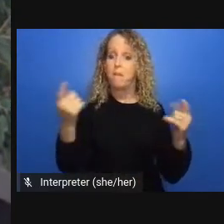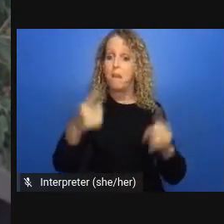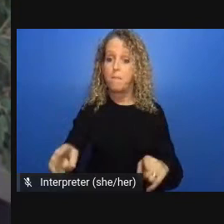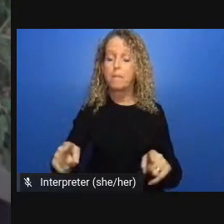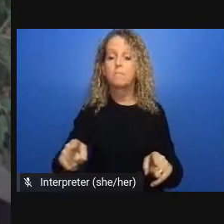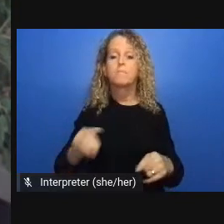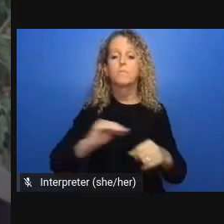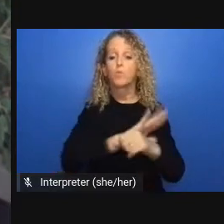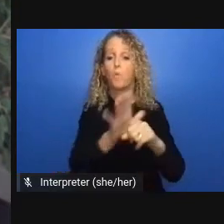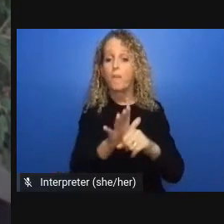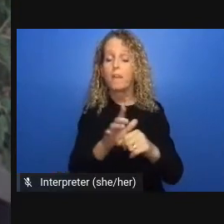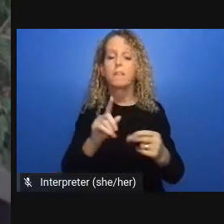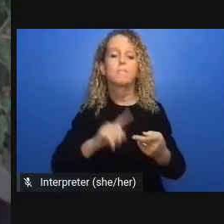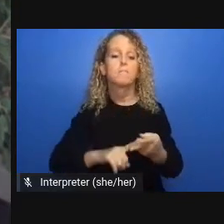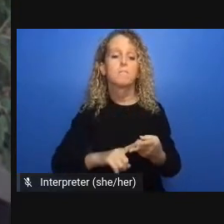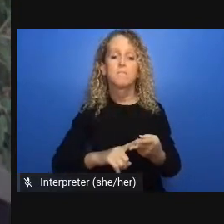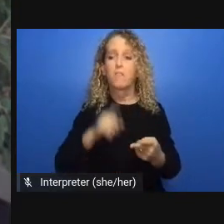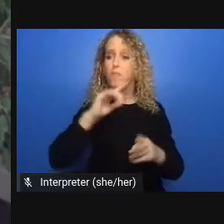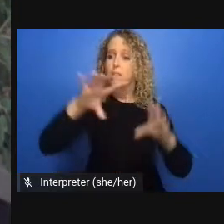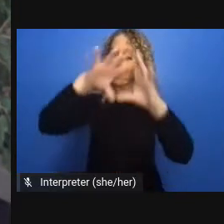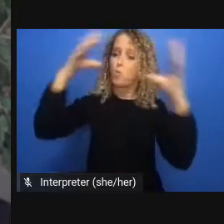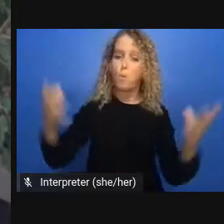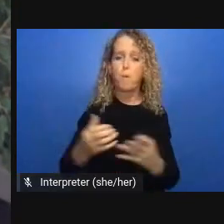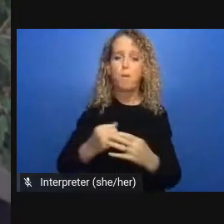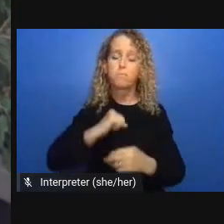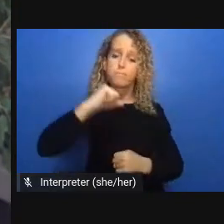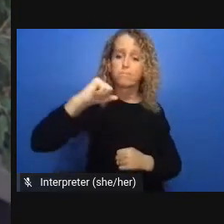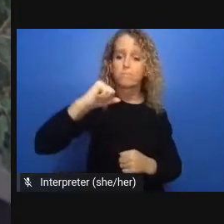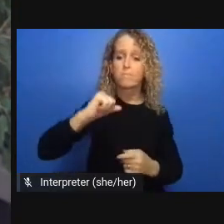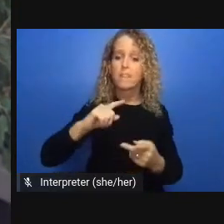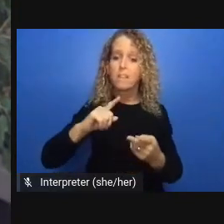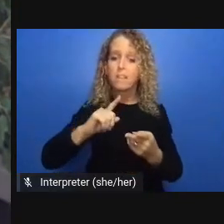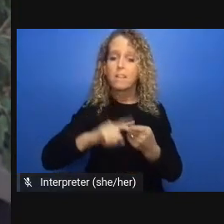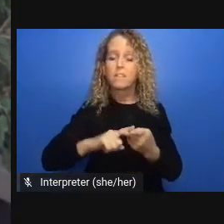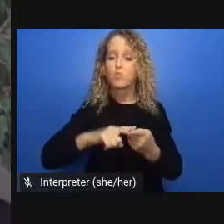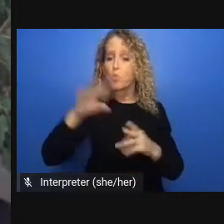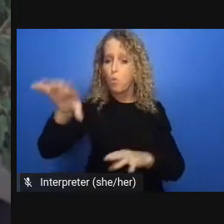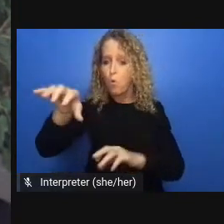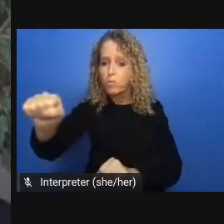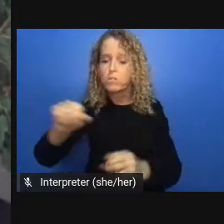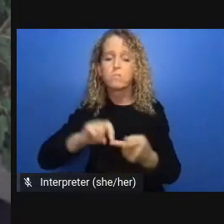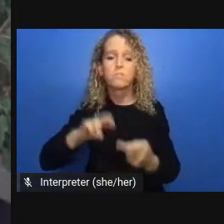the decarceration efforts that I just noted suggest new possibilities for justice health